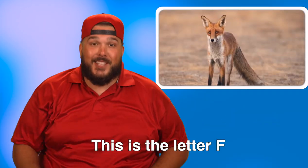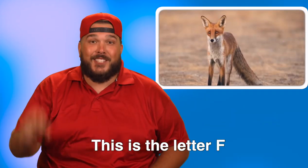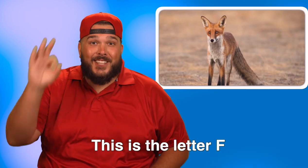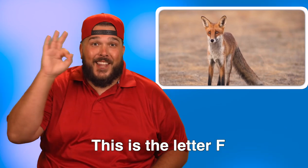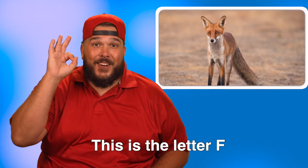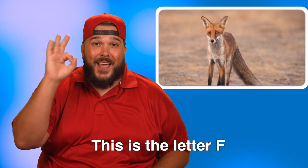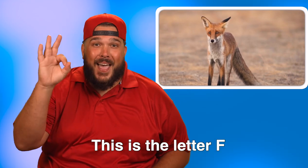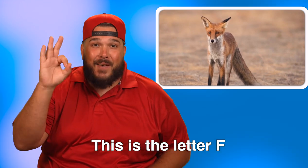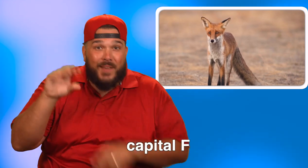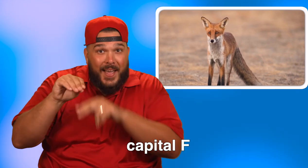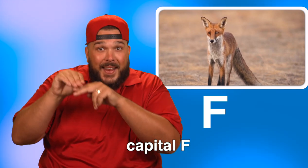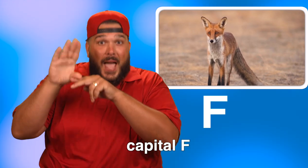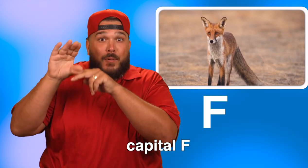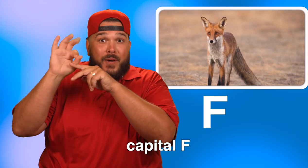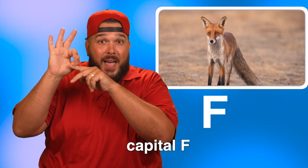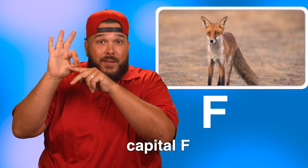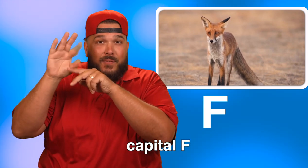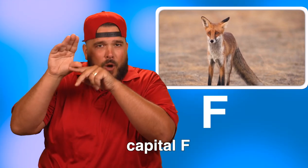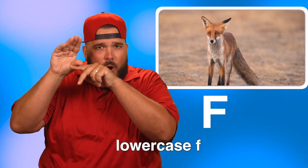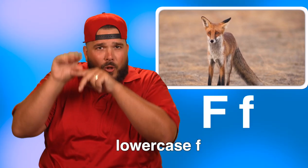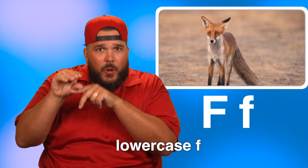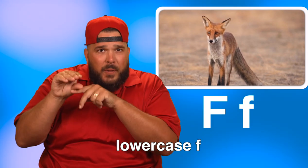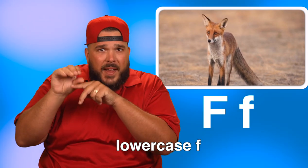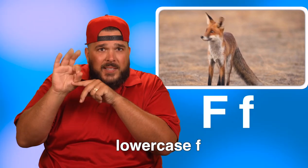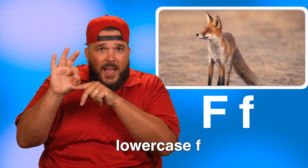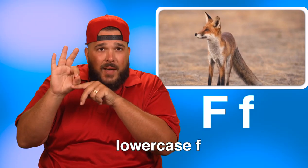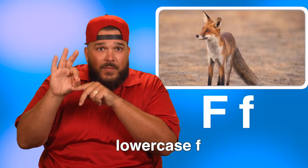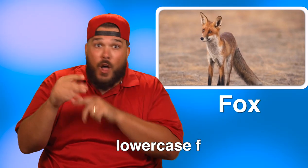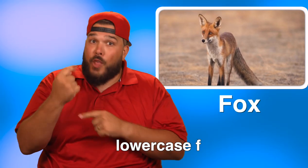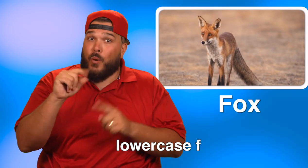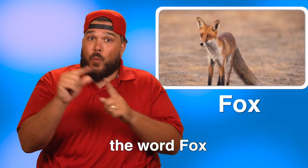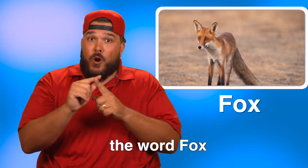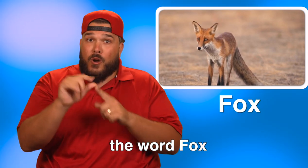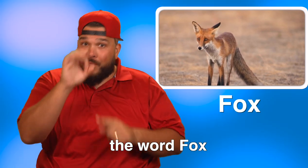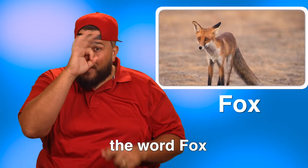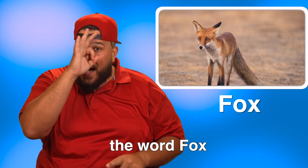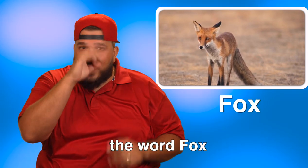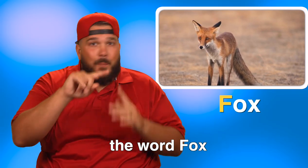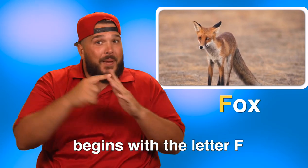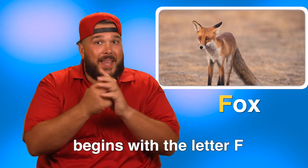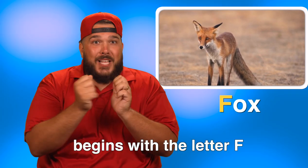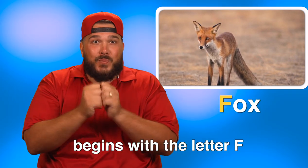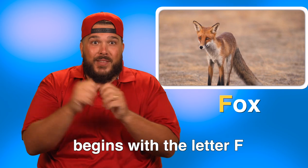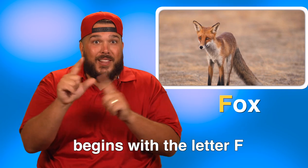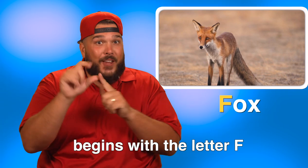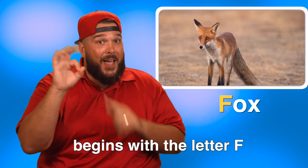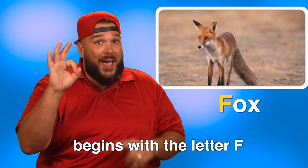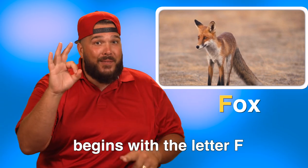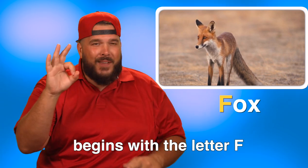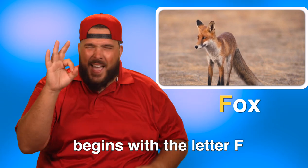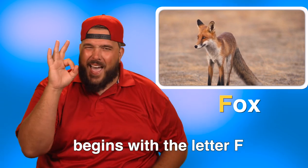This is the letter F. Capital F, lowercase f. The word fox begins with the letter F.